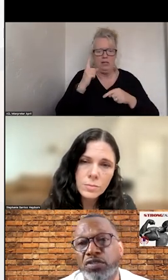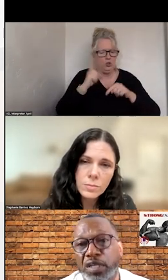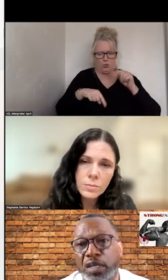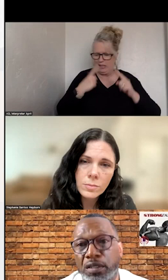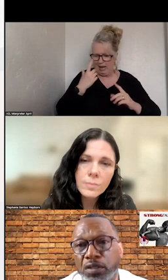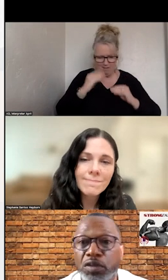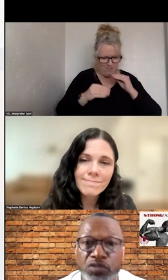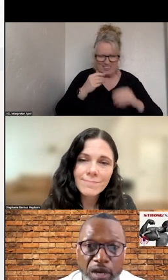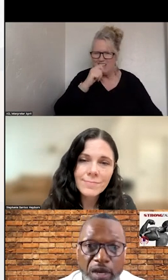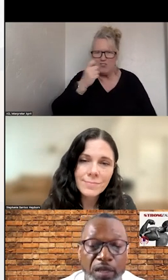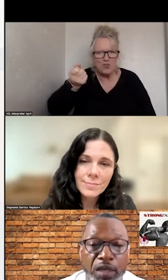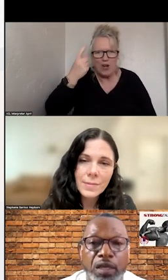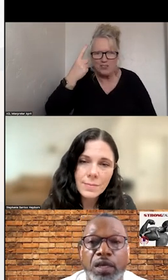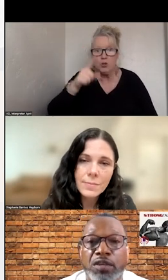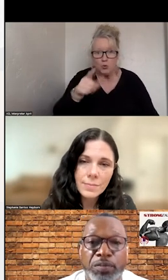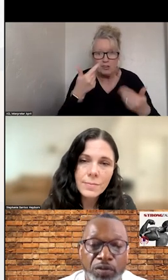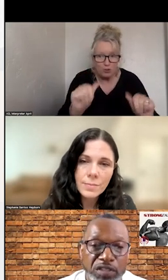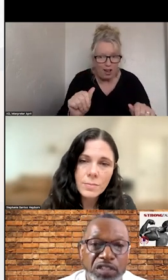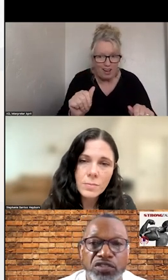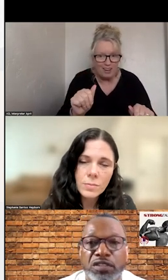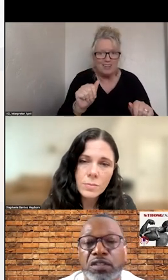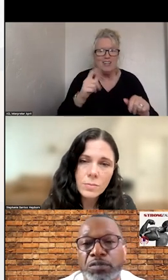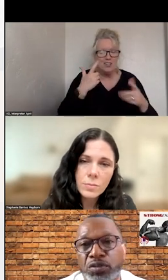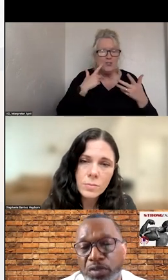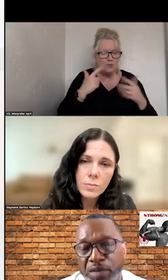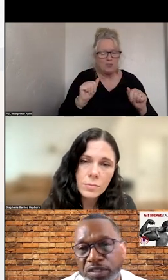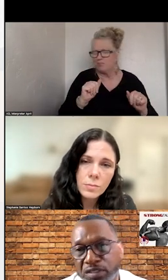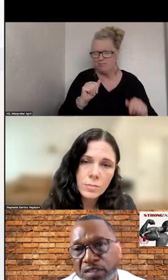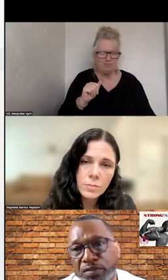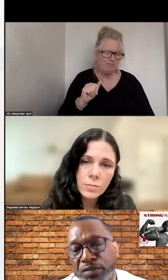UNDERSTAND. YOU CANNOT TRY AND BE WELL INTENTIONED, BUT NOT SUCCESSFUL.